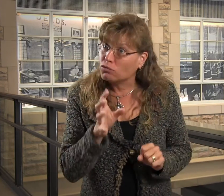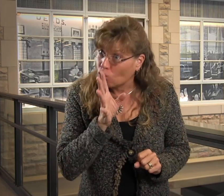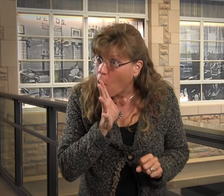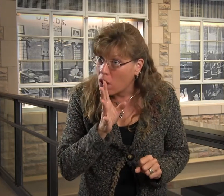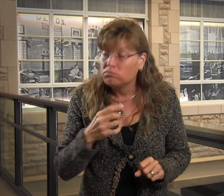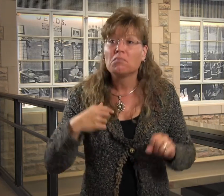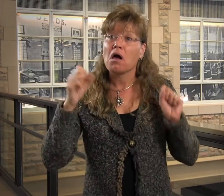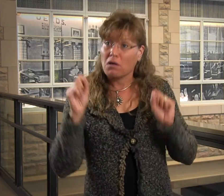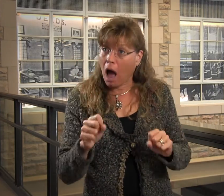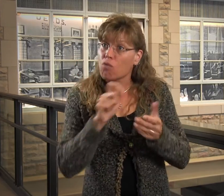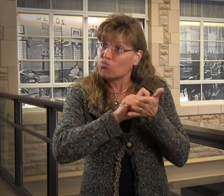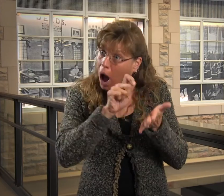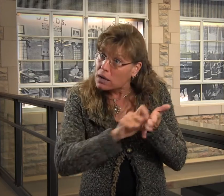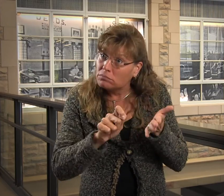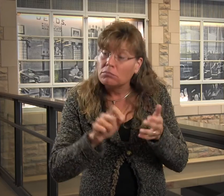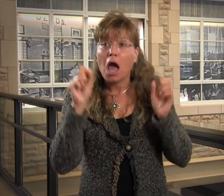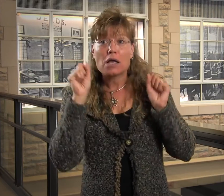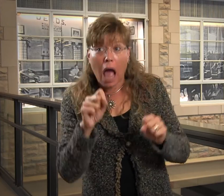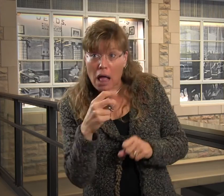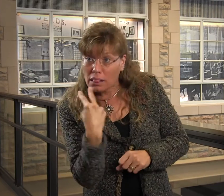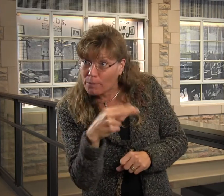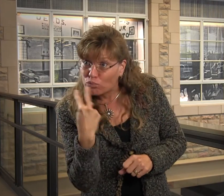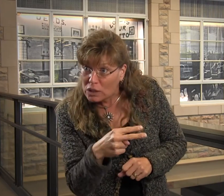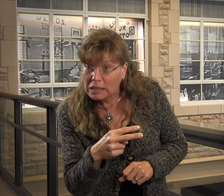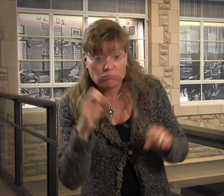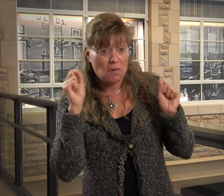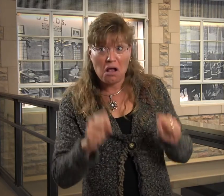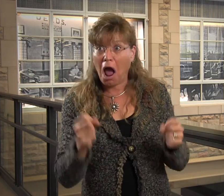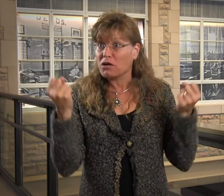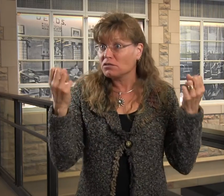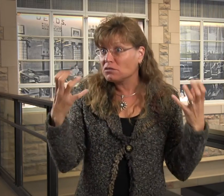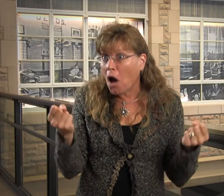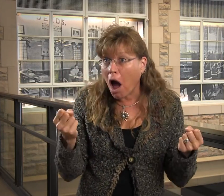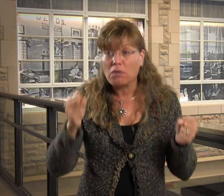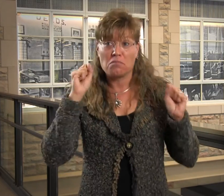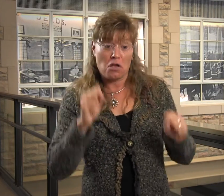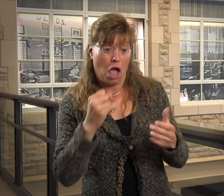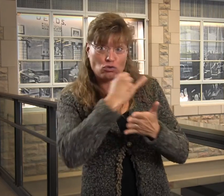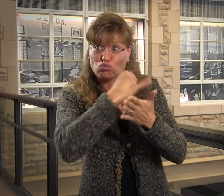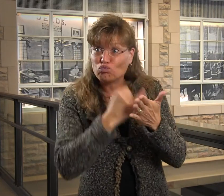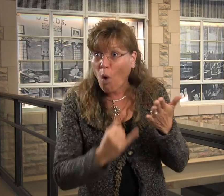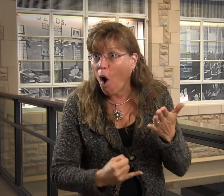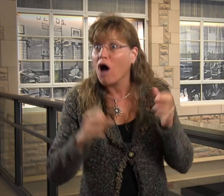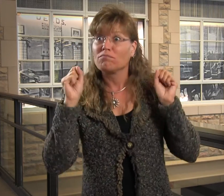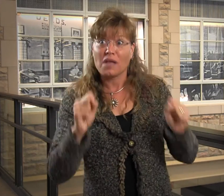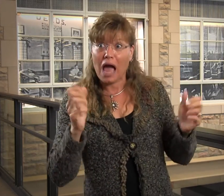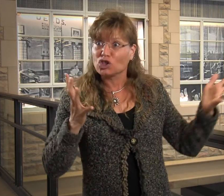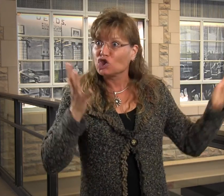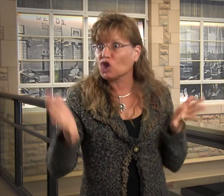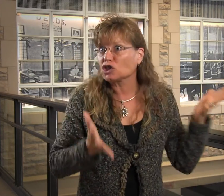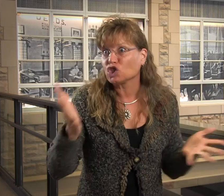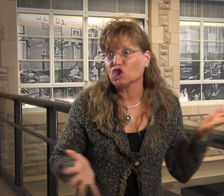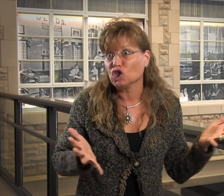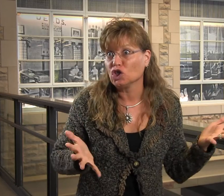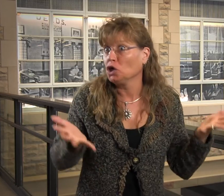I'm able to speak well. I can write well. I lip read well. I'm fluent in sign language. I can draw. I can gesture.